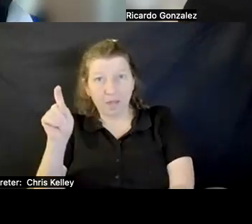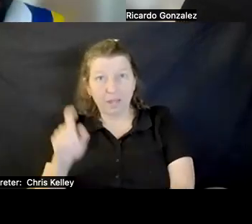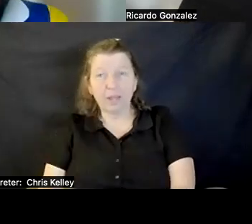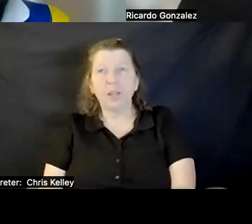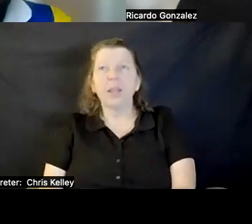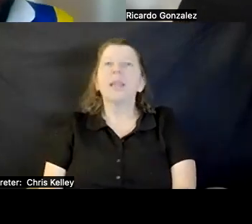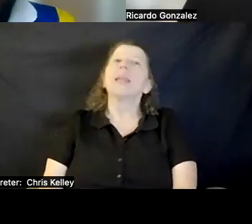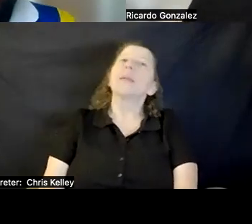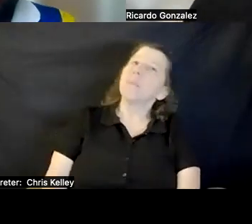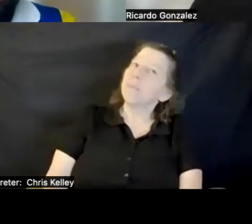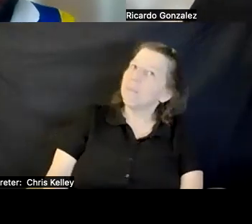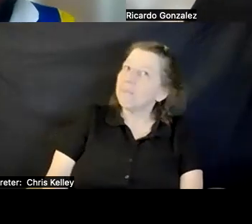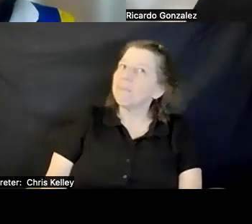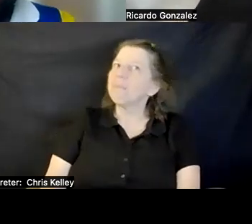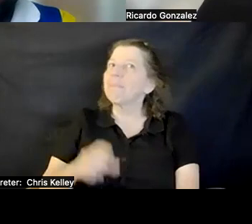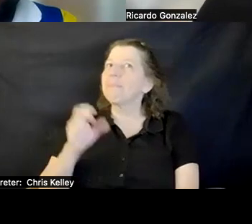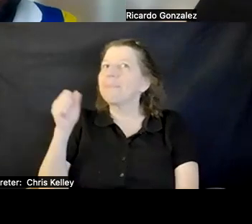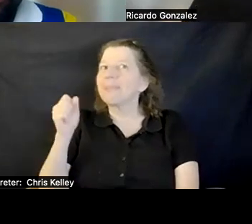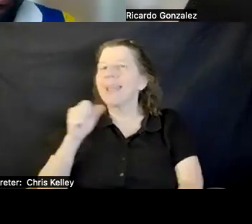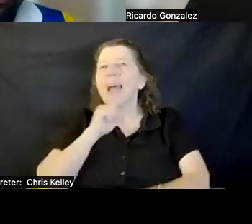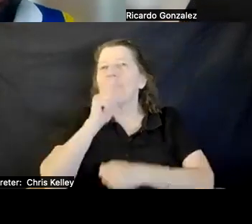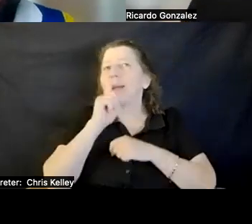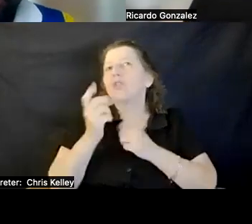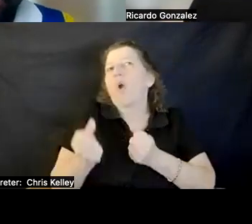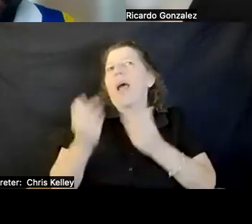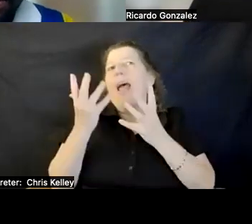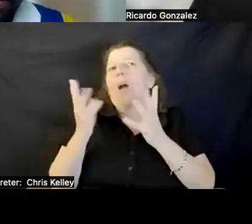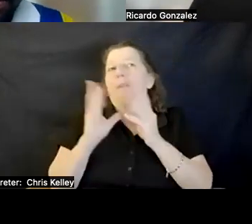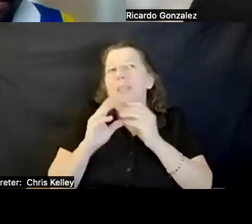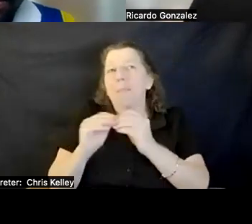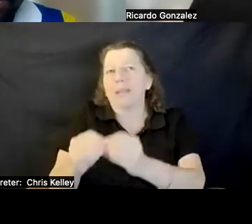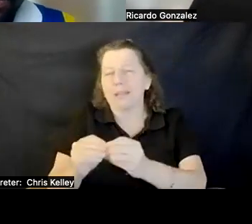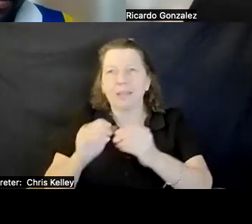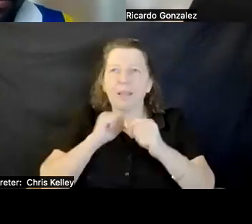I AM NOT SURE EXACTLY HOW OFTEN THEY MEET. I THINK IT MIGHT DEPEND ON THE WORK STREAM